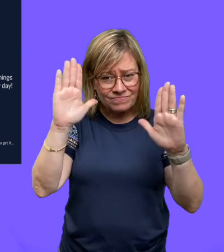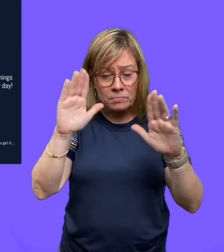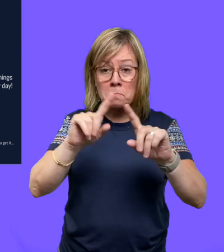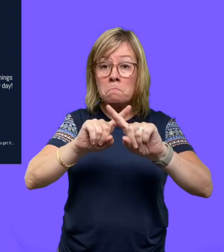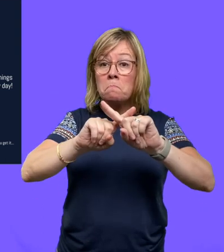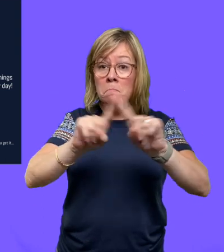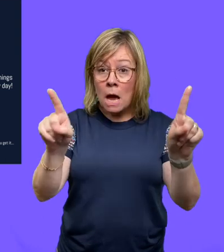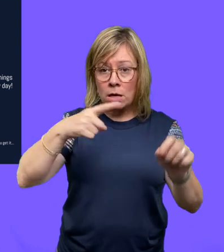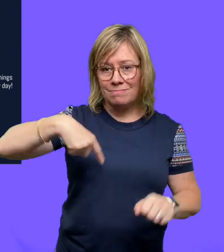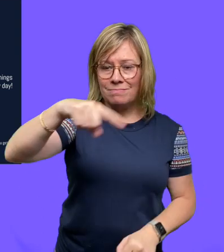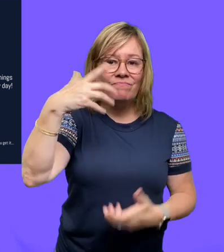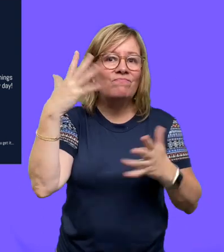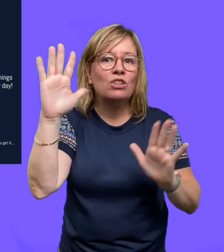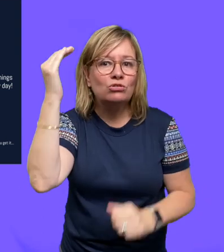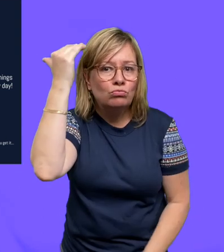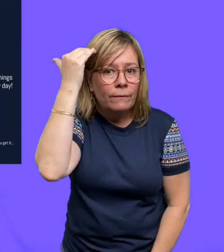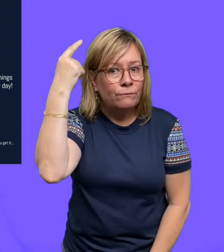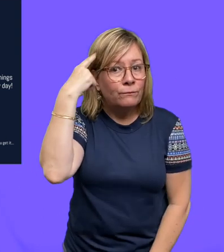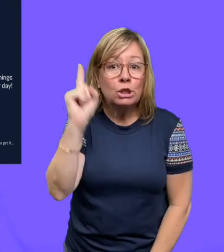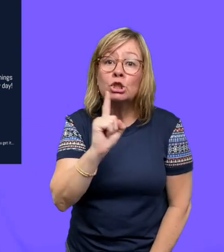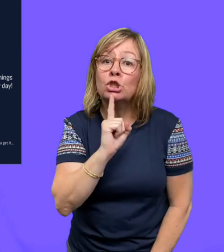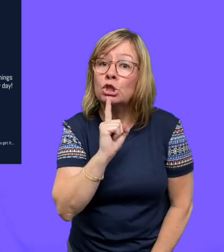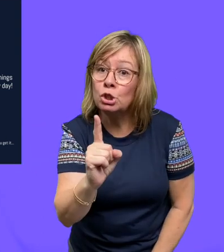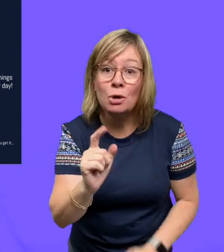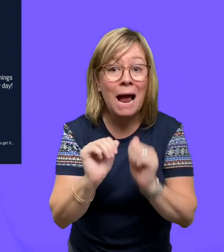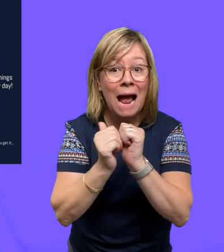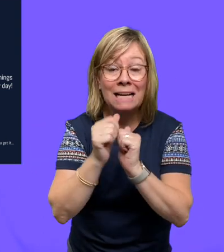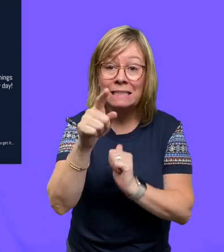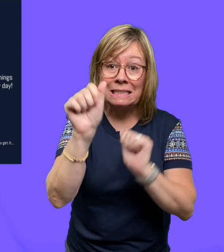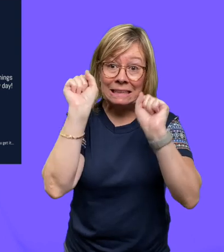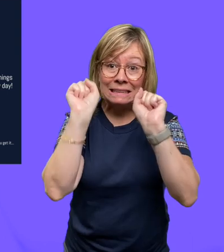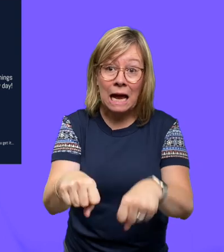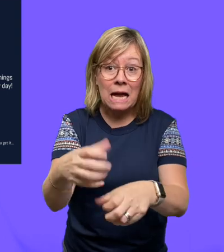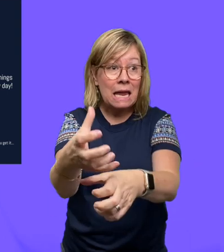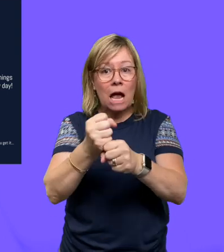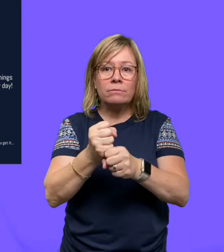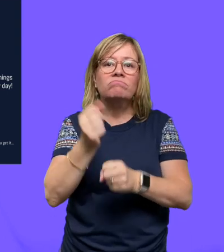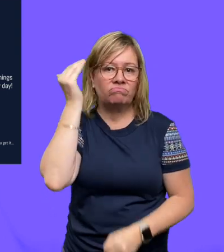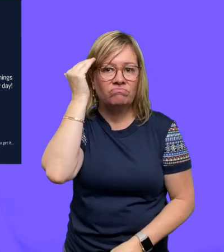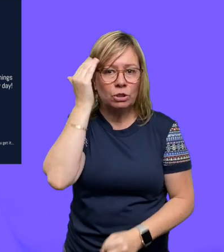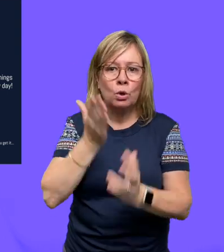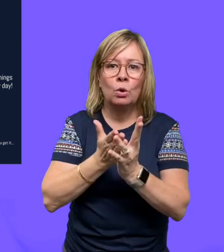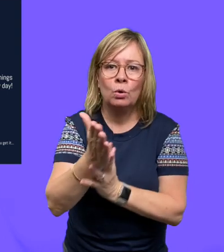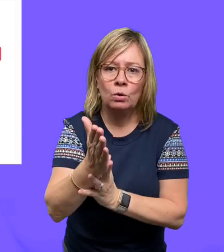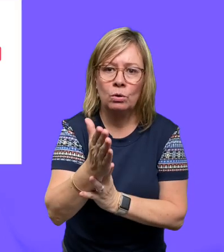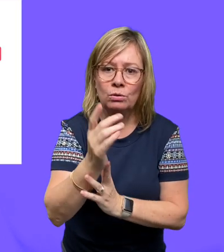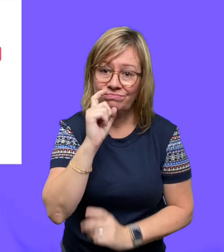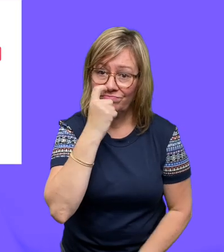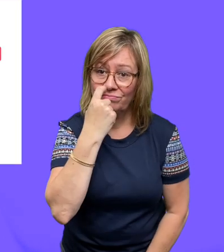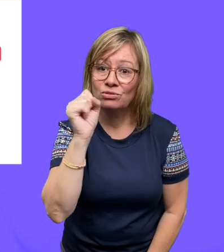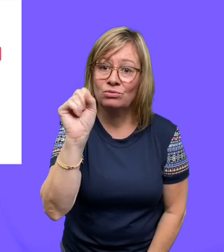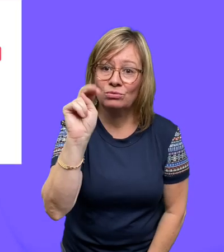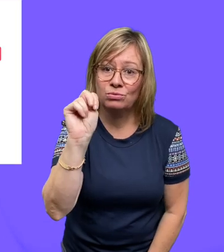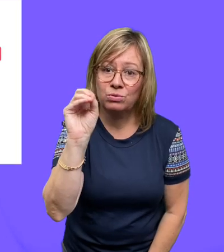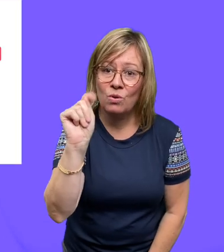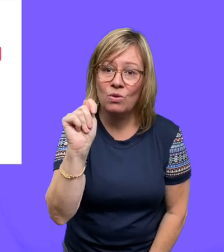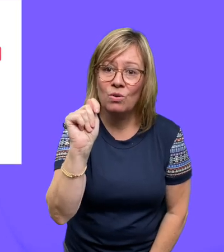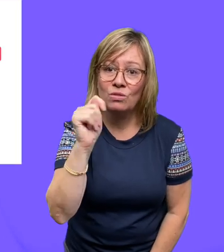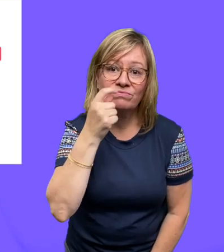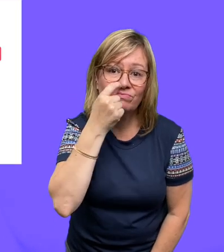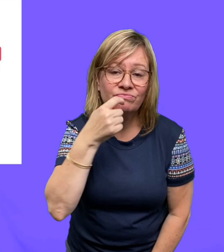But what we do know for sure is how you can get it, which is through snot.